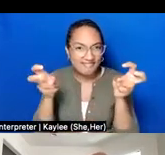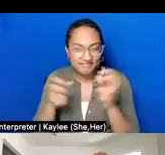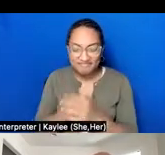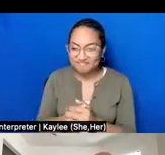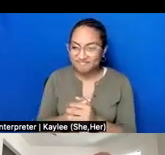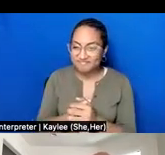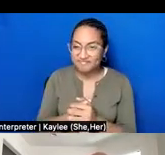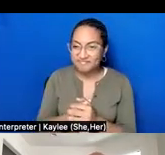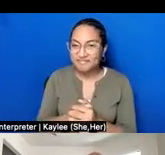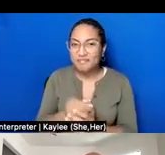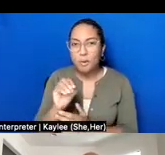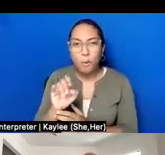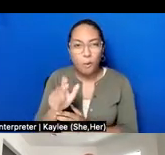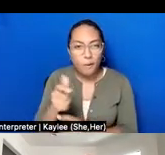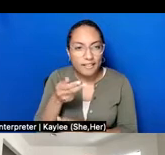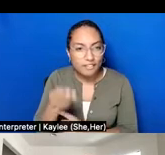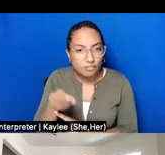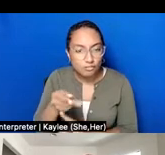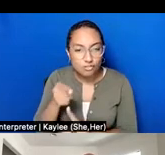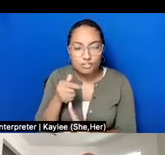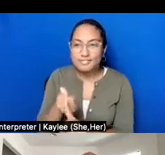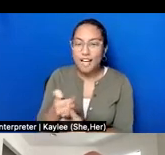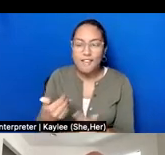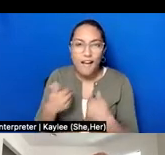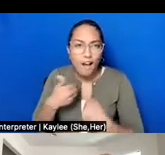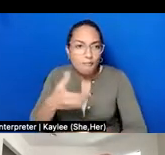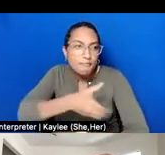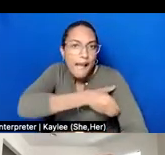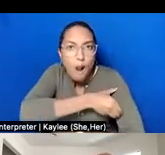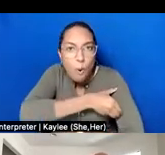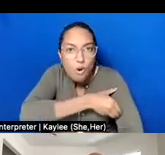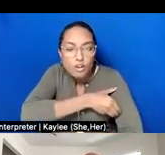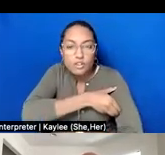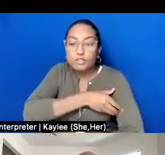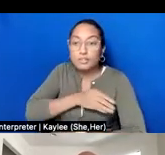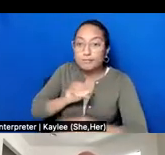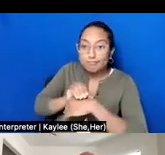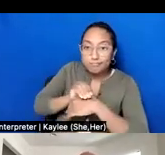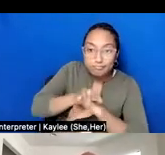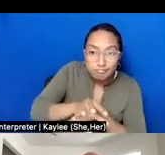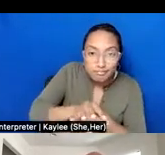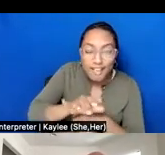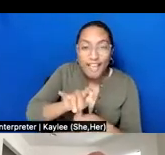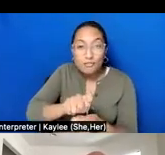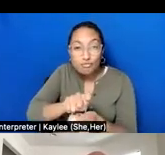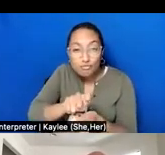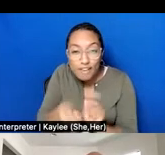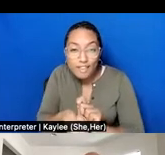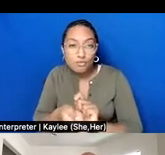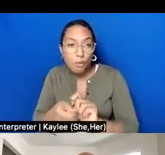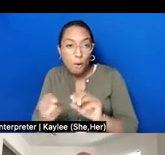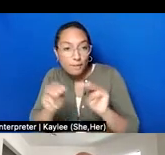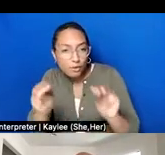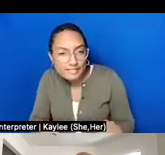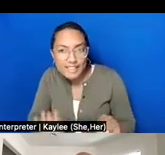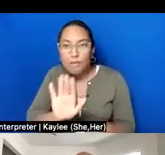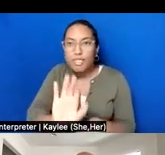the power to both inform and transform the work that museums and public history institutions do.